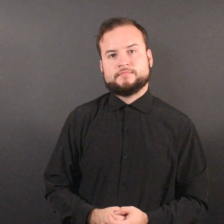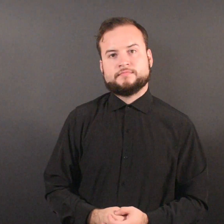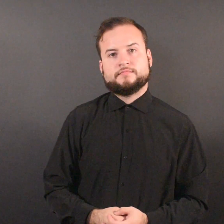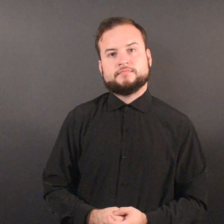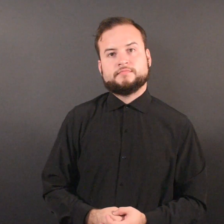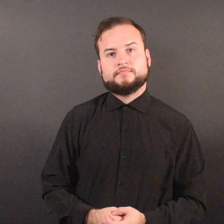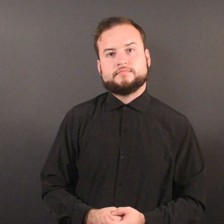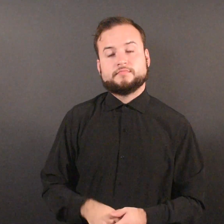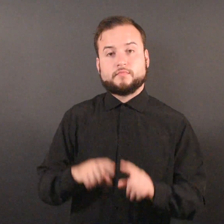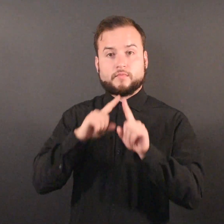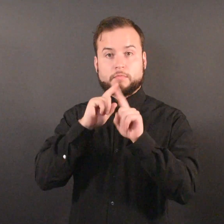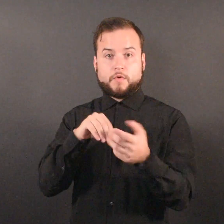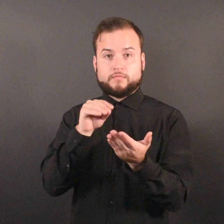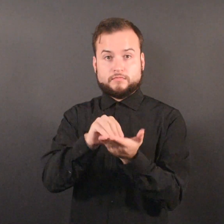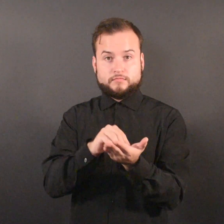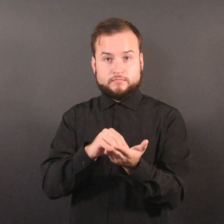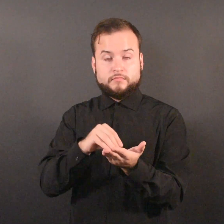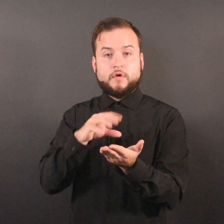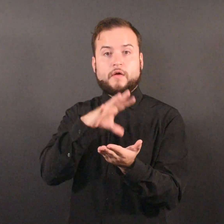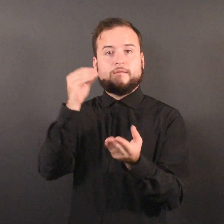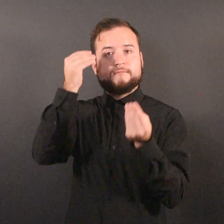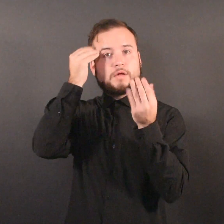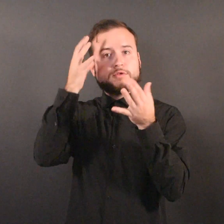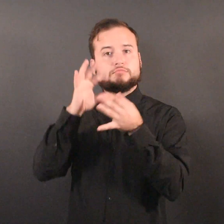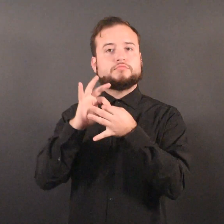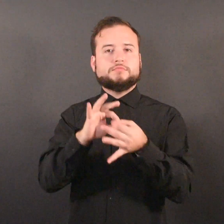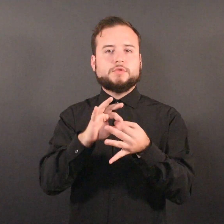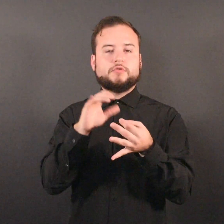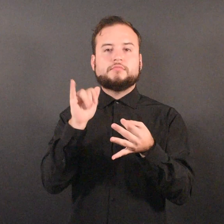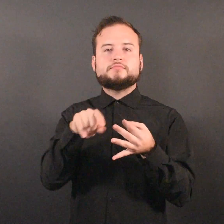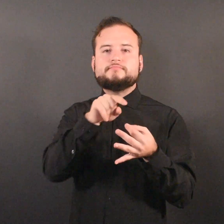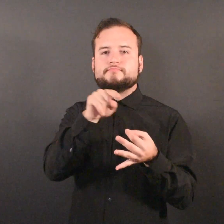The report and information about individual facilities